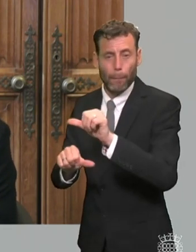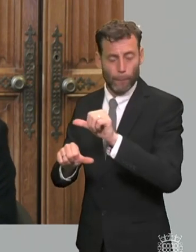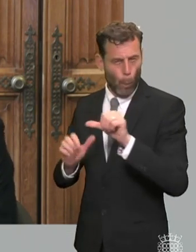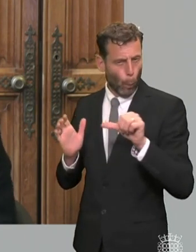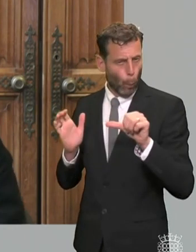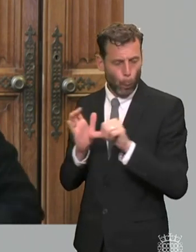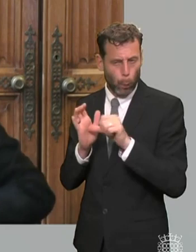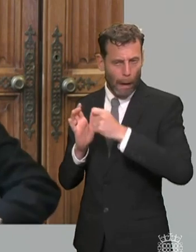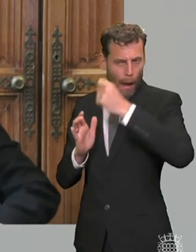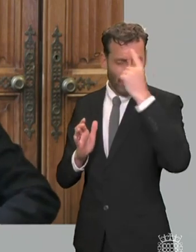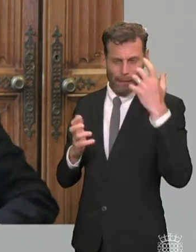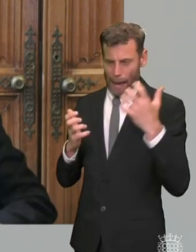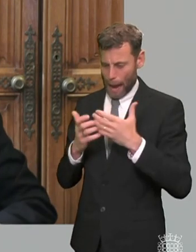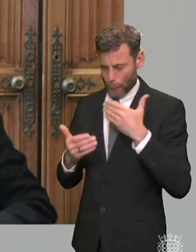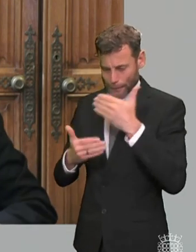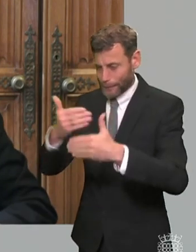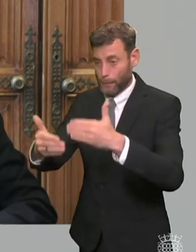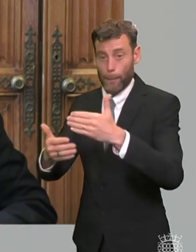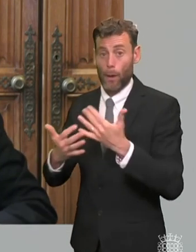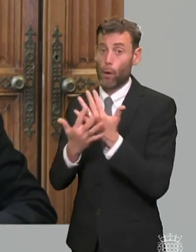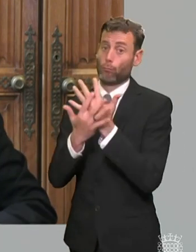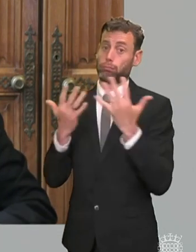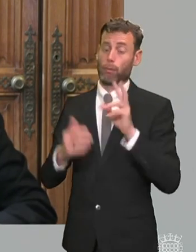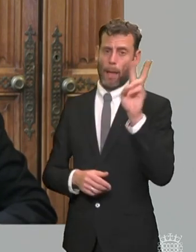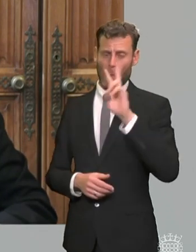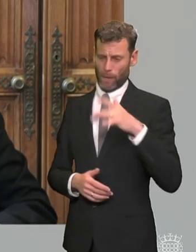experience of the senate system is bureaucratic and adversarial rather than collaborative